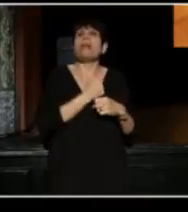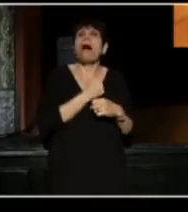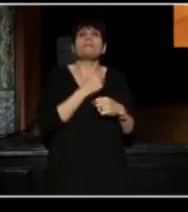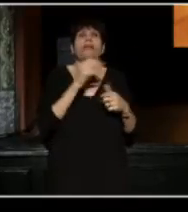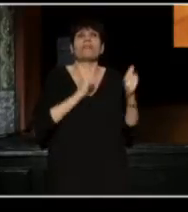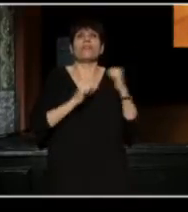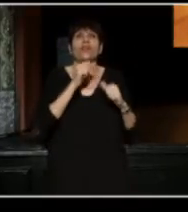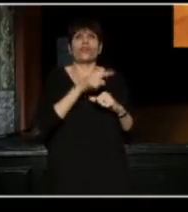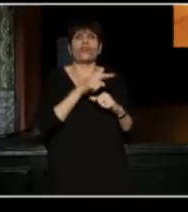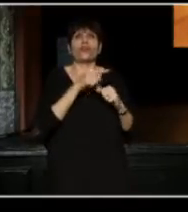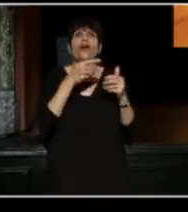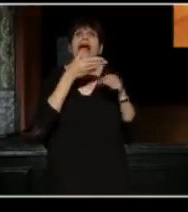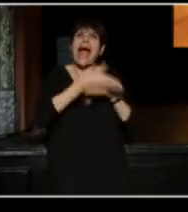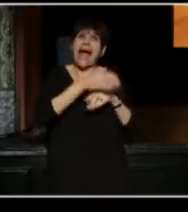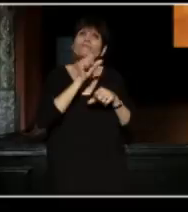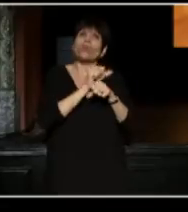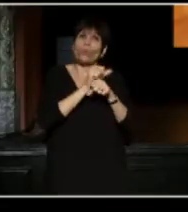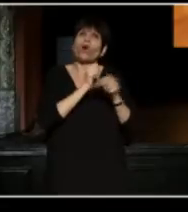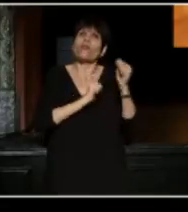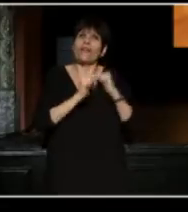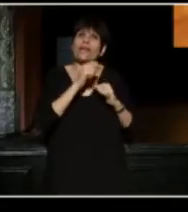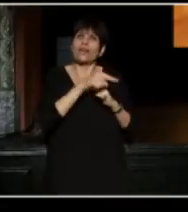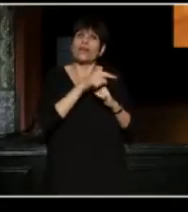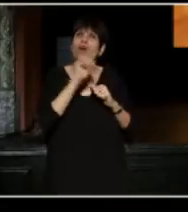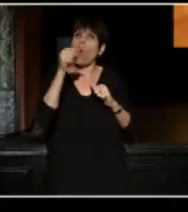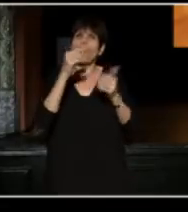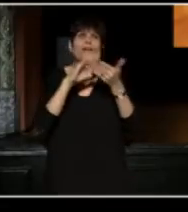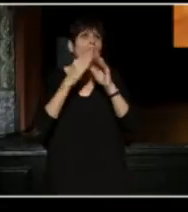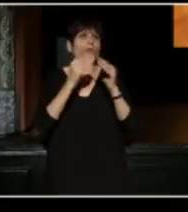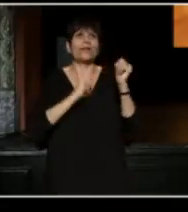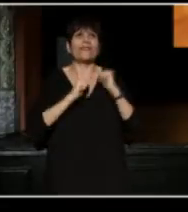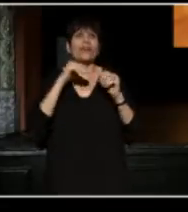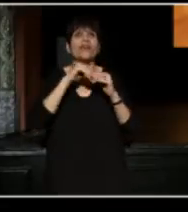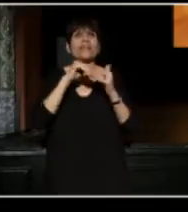And The AfterWork Theater is the only community theater in New York City,